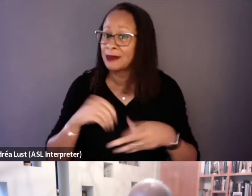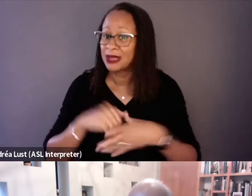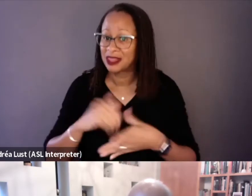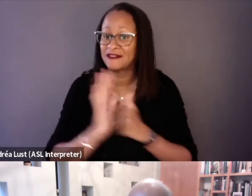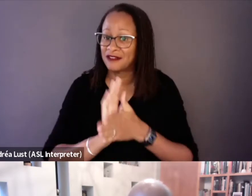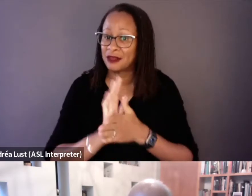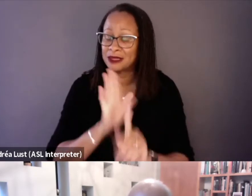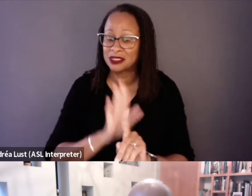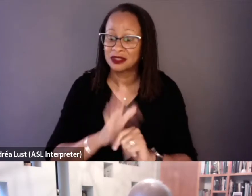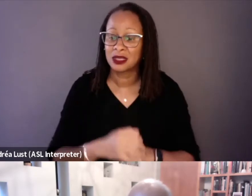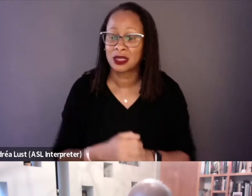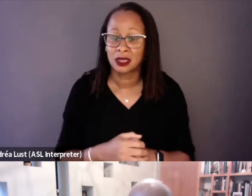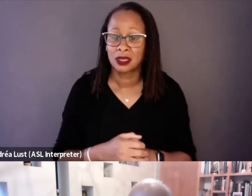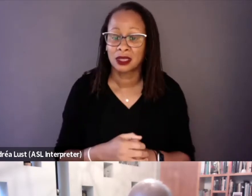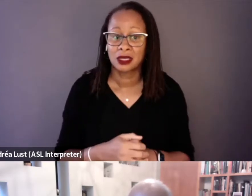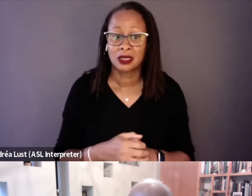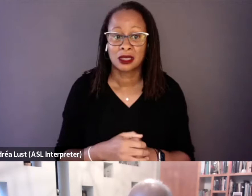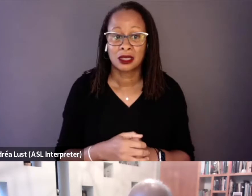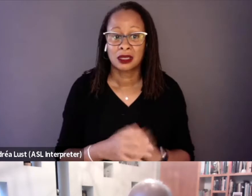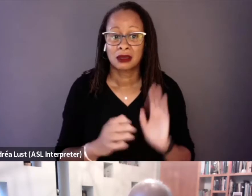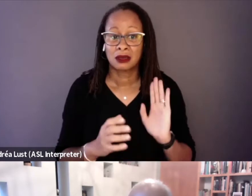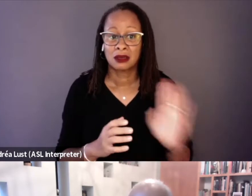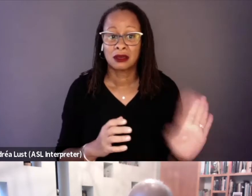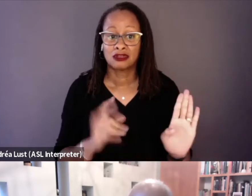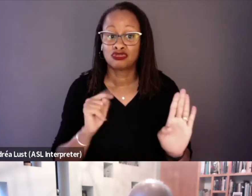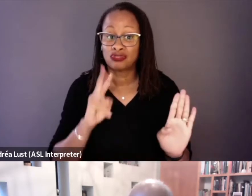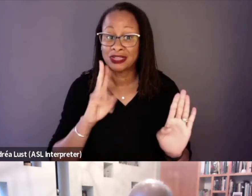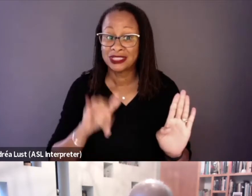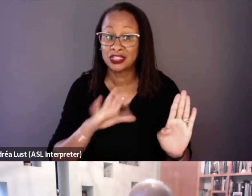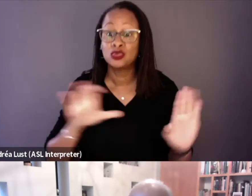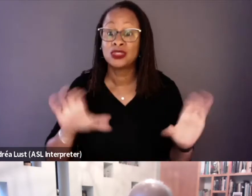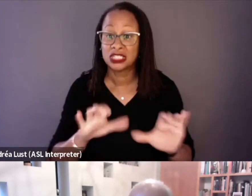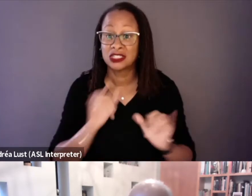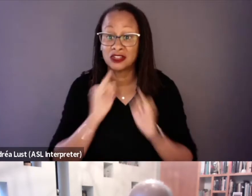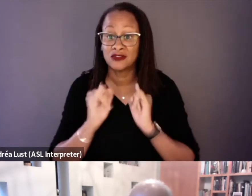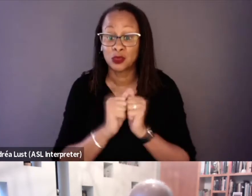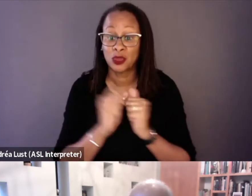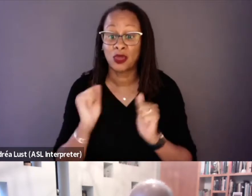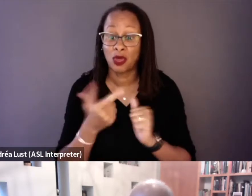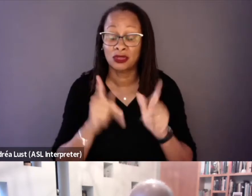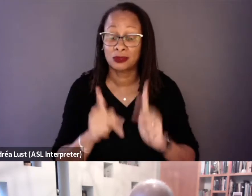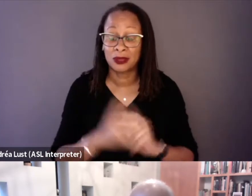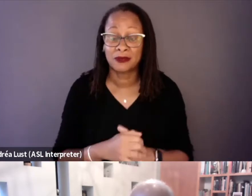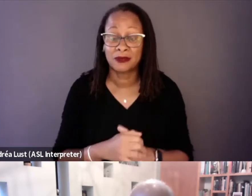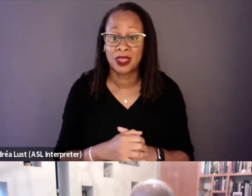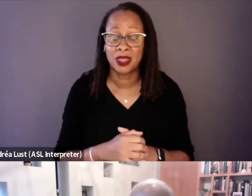So did you do those interviews with them? Yeah. There were some great characters there.